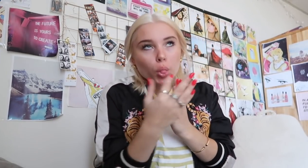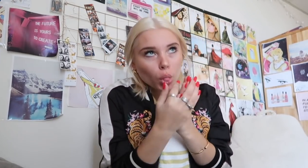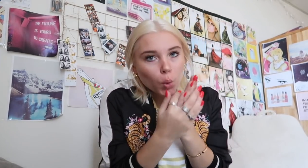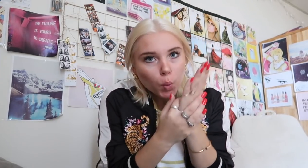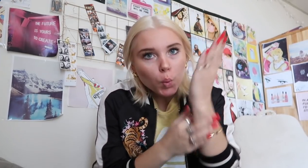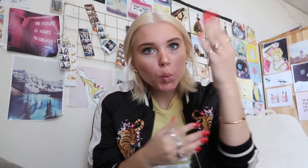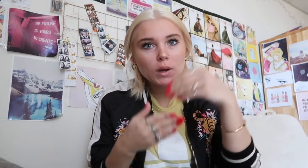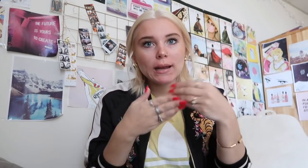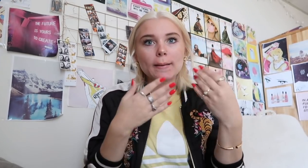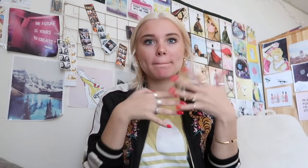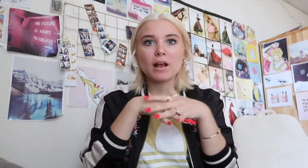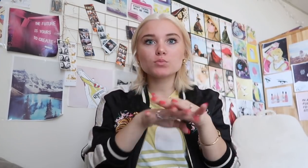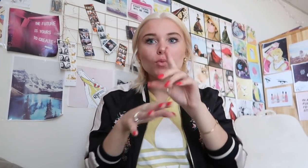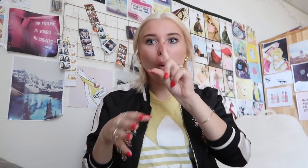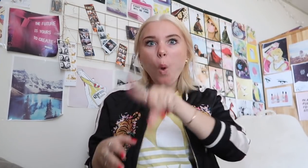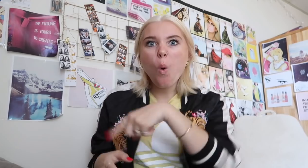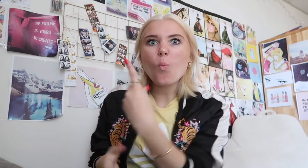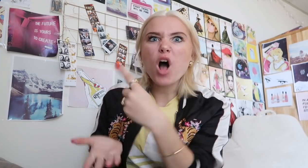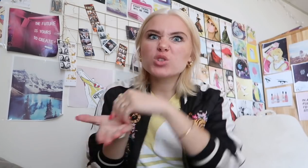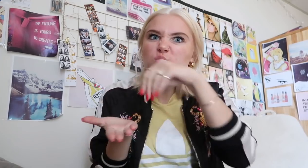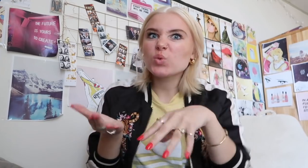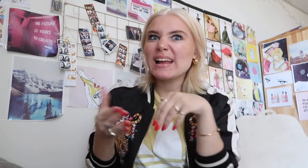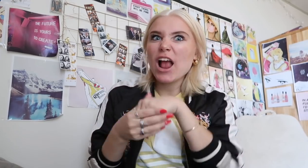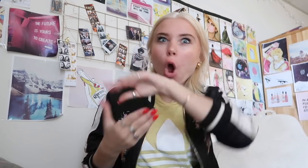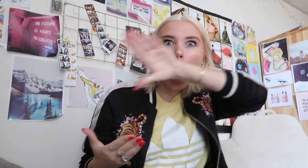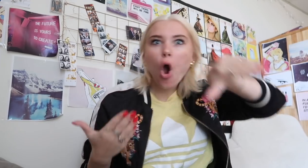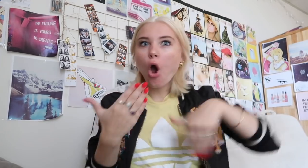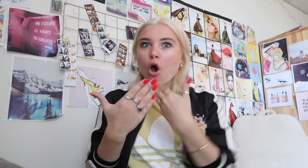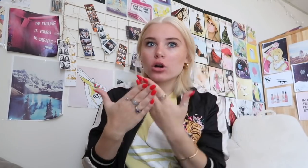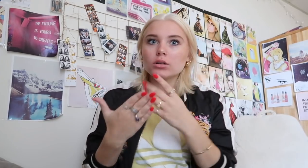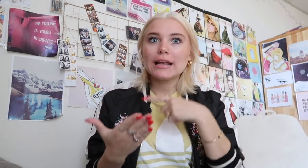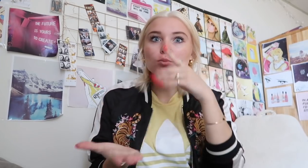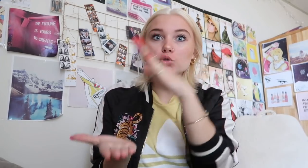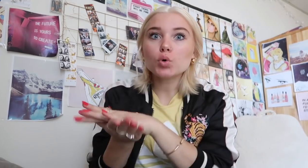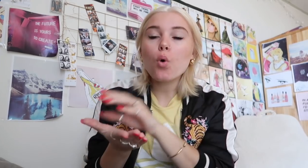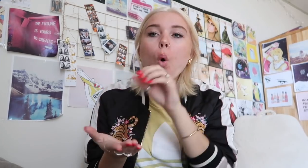some of them suffered so much by just being only a deaf student in entire hearing school